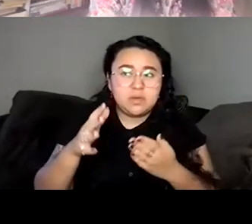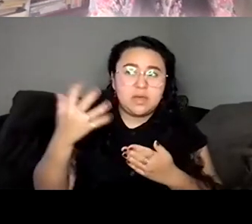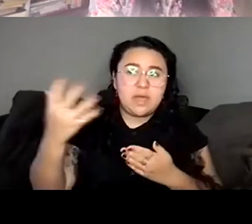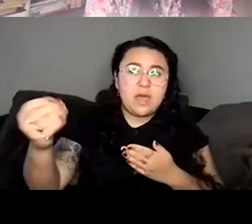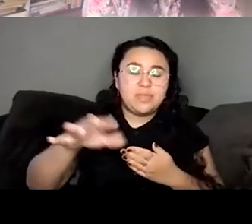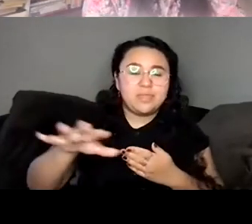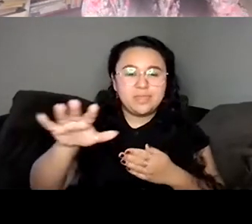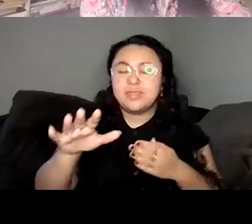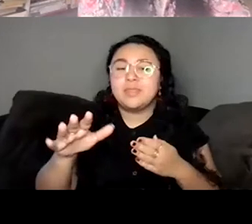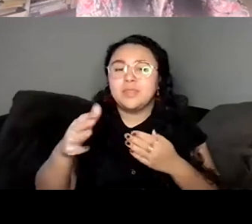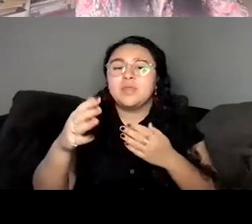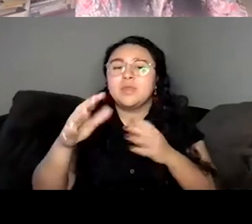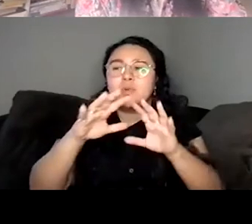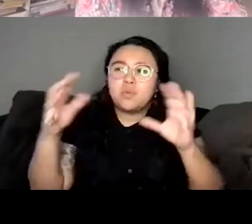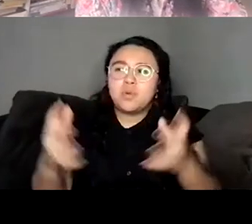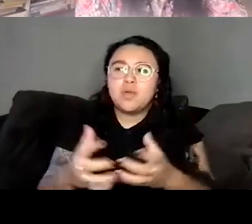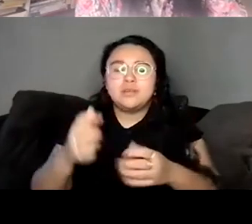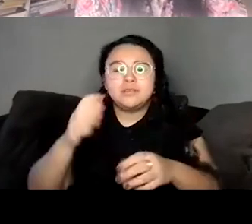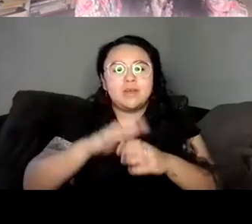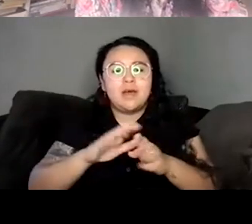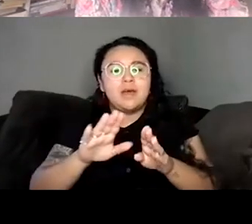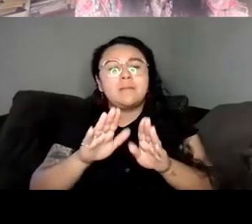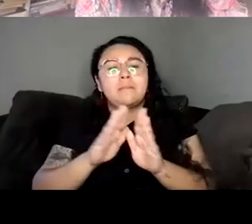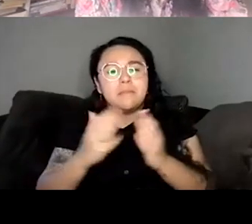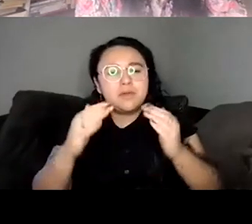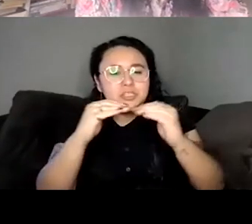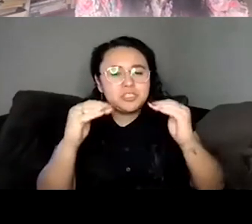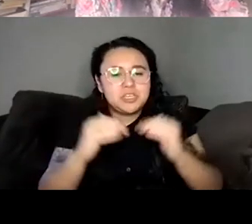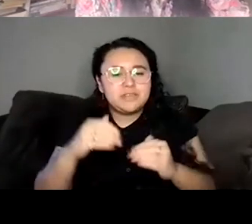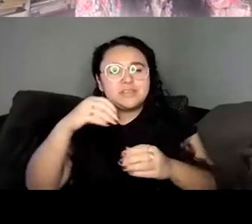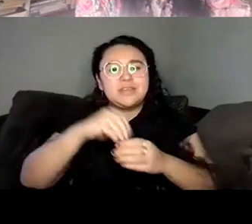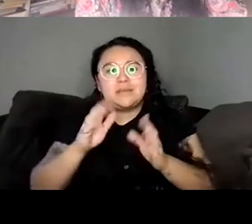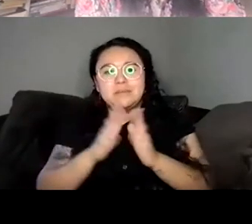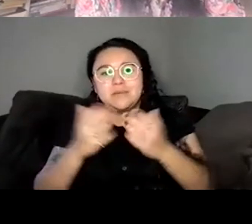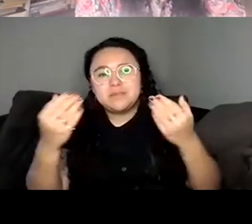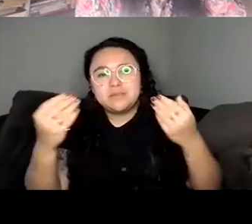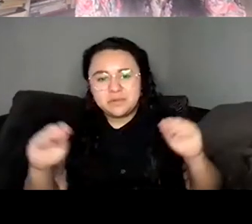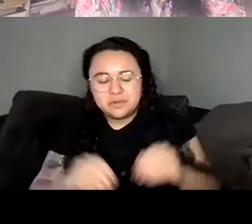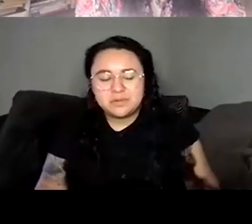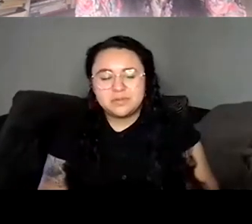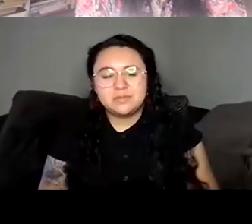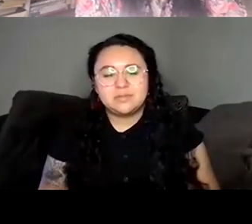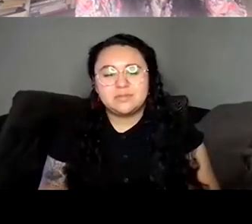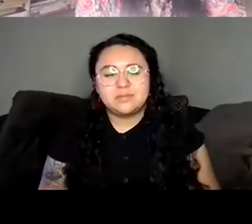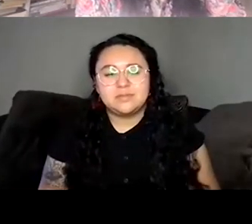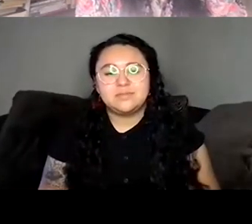and the question is, which writers do you want your book to sit alongside and not just